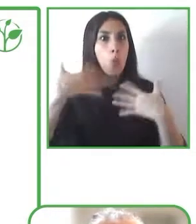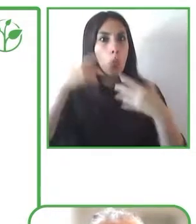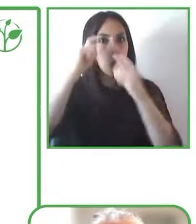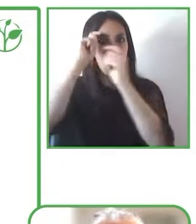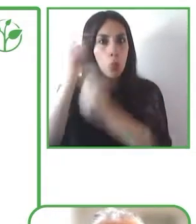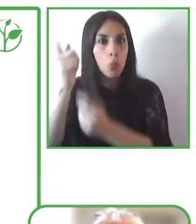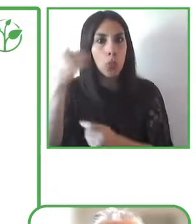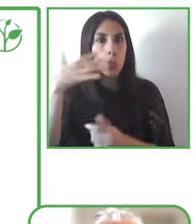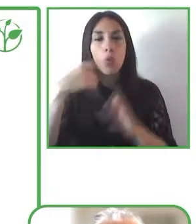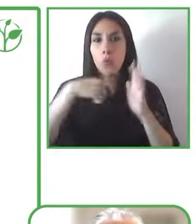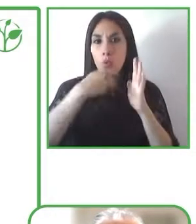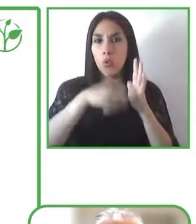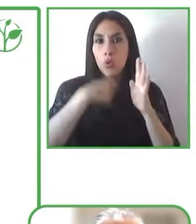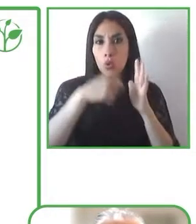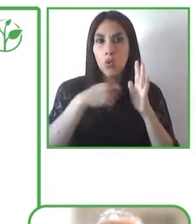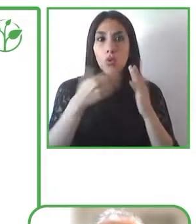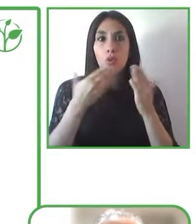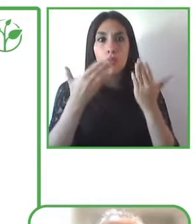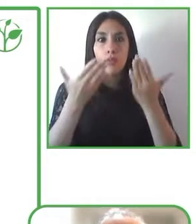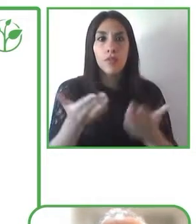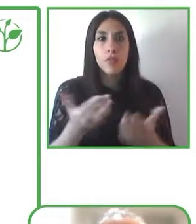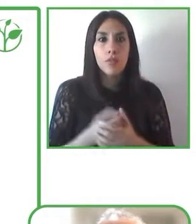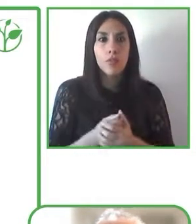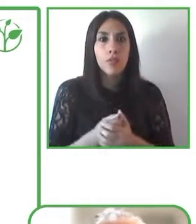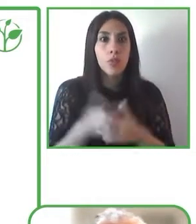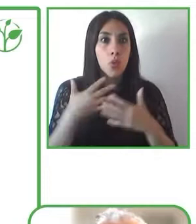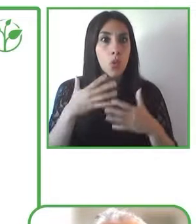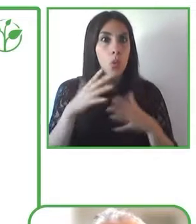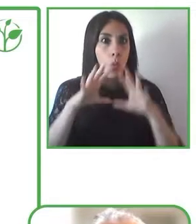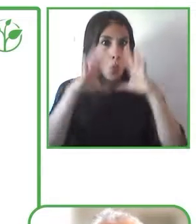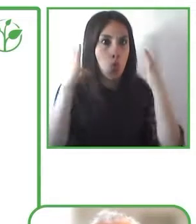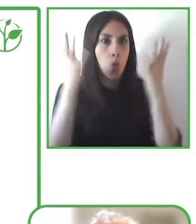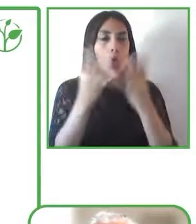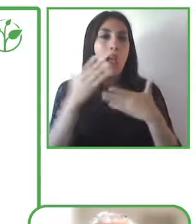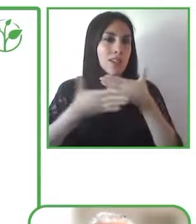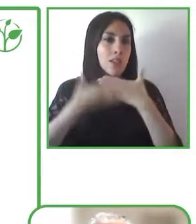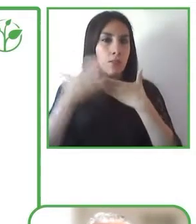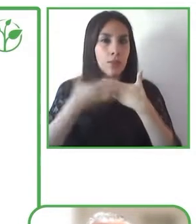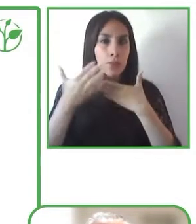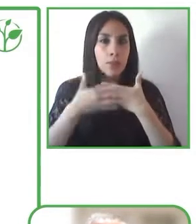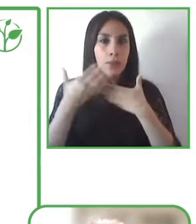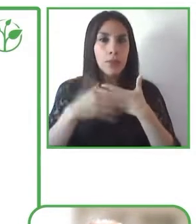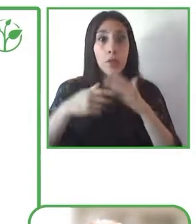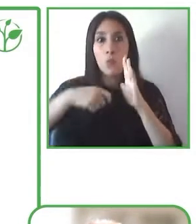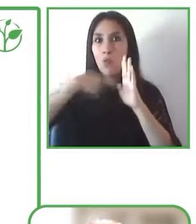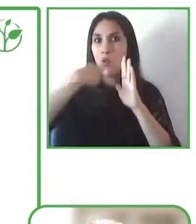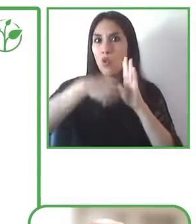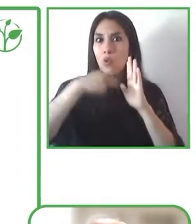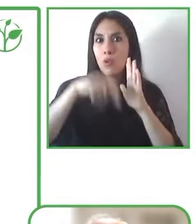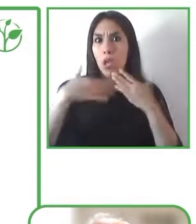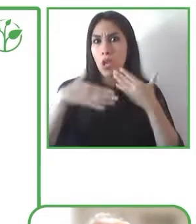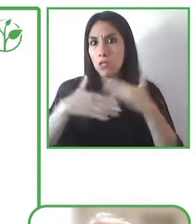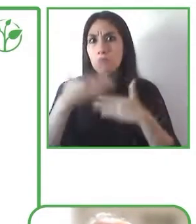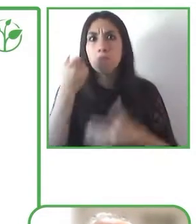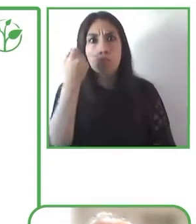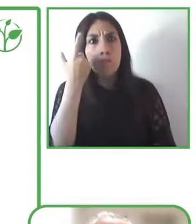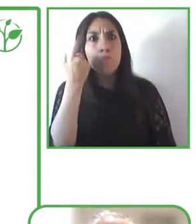Planeta Fácil as a project of easy-to-understand news this was at the beginning of this year